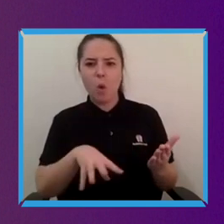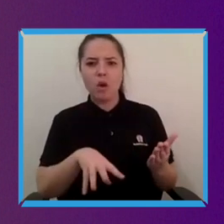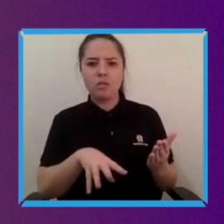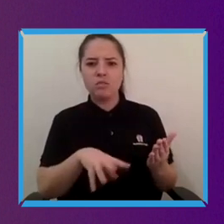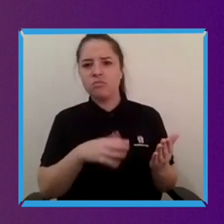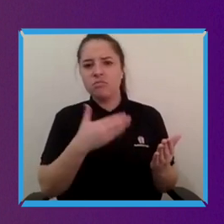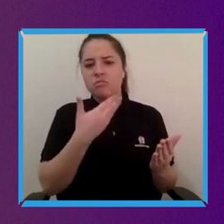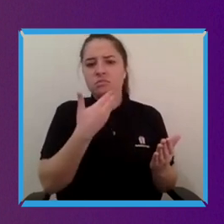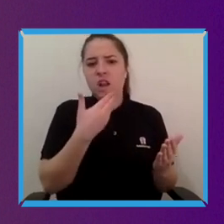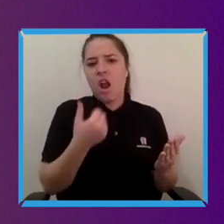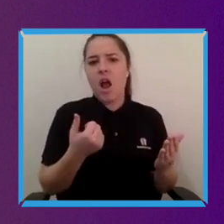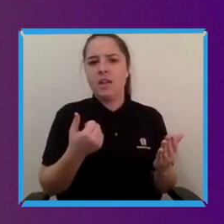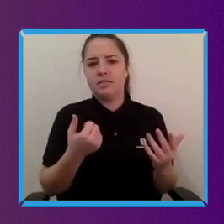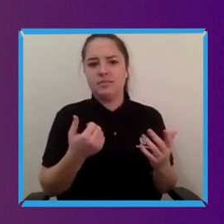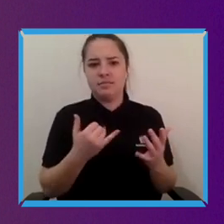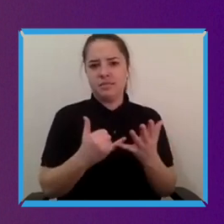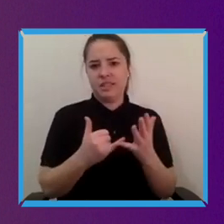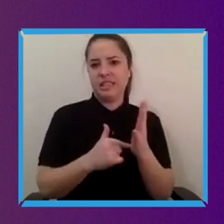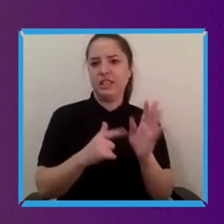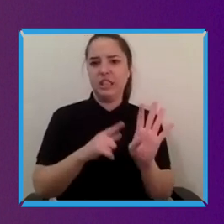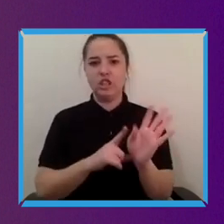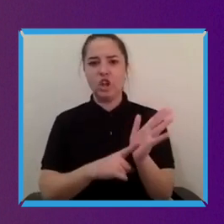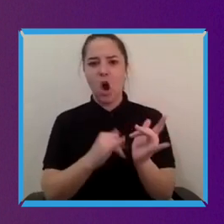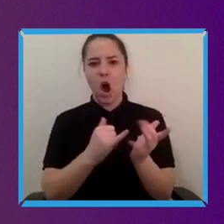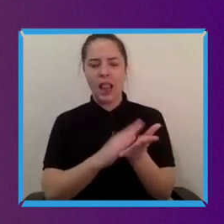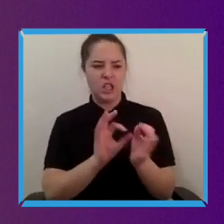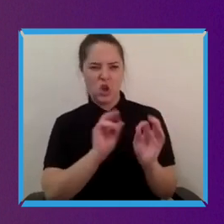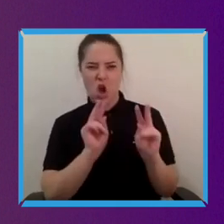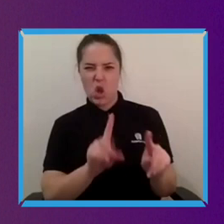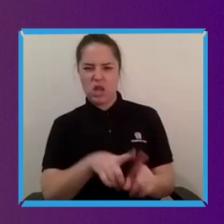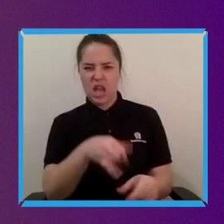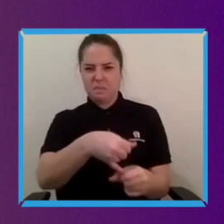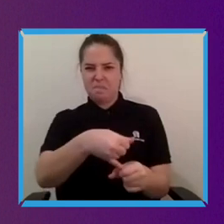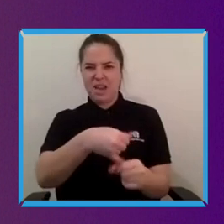pleasant, doesn't look medical. When I was growing up and was wearing